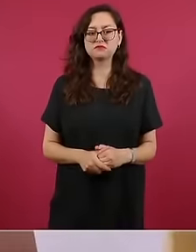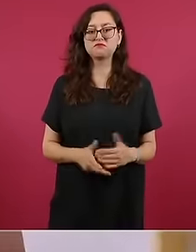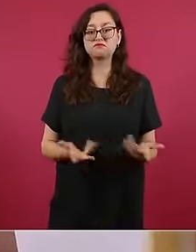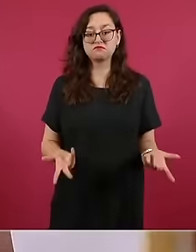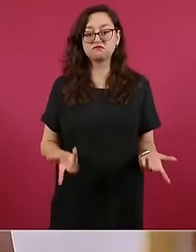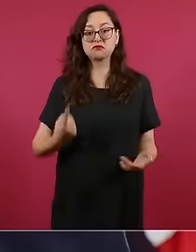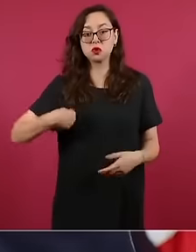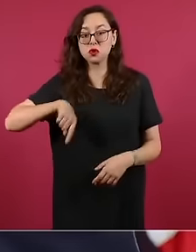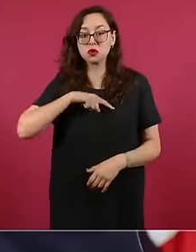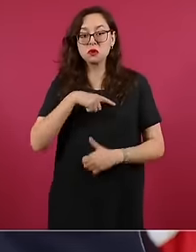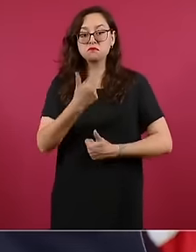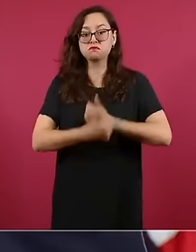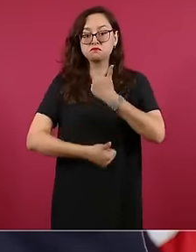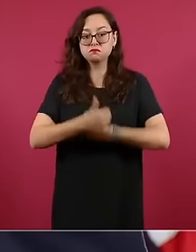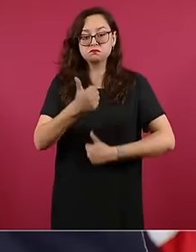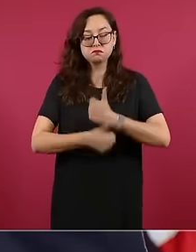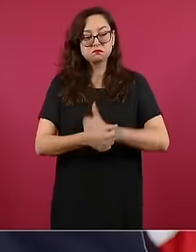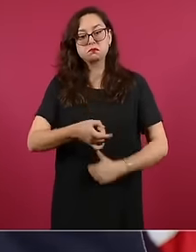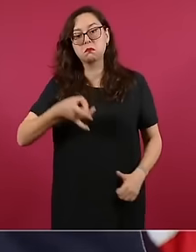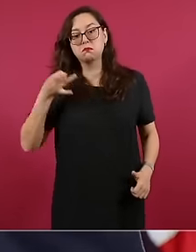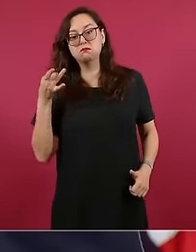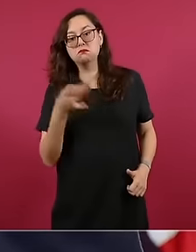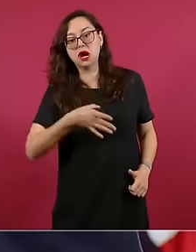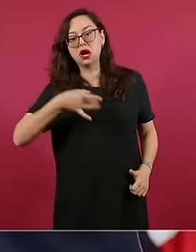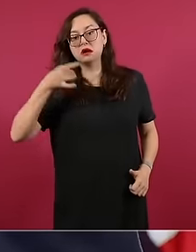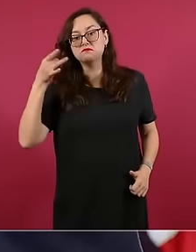Lite